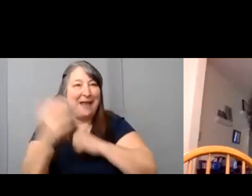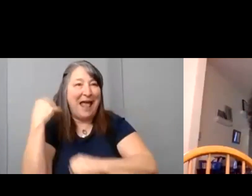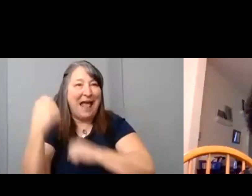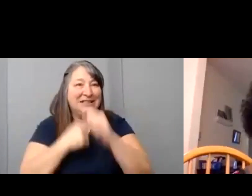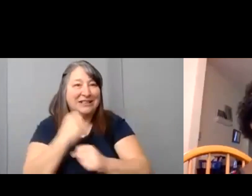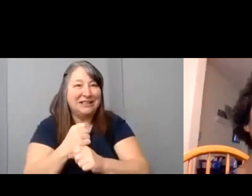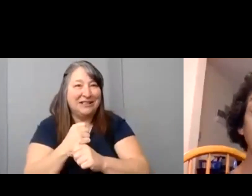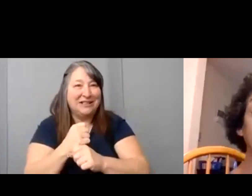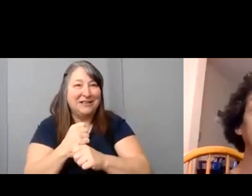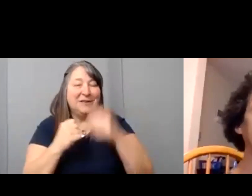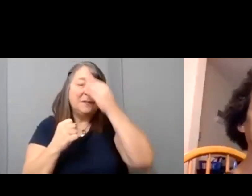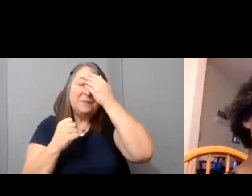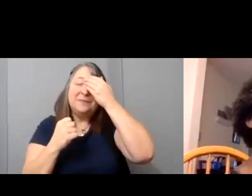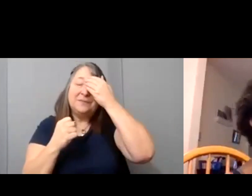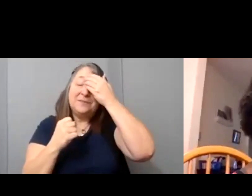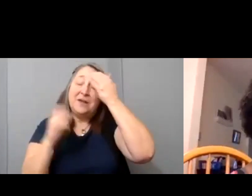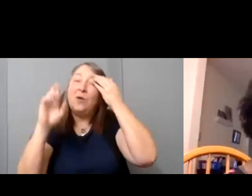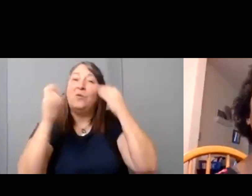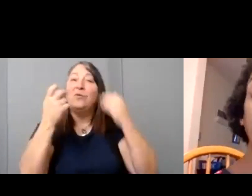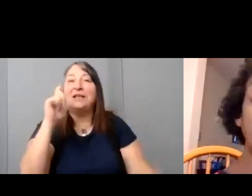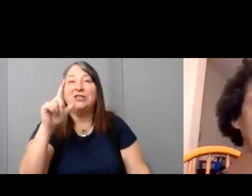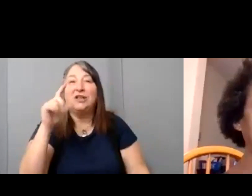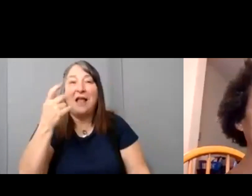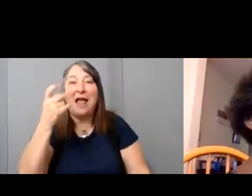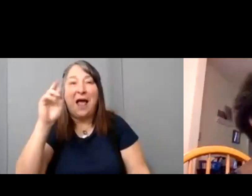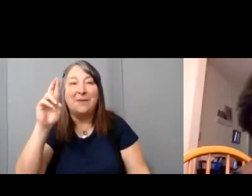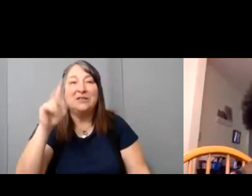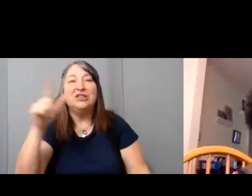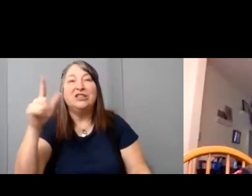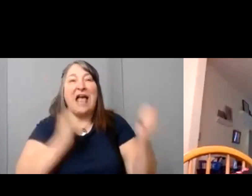Rachel is an actor and filmmaker based in New York City.